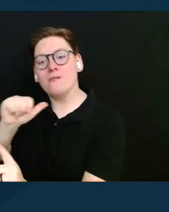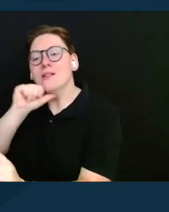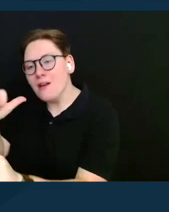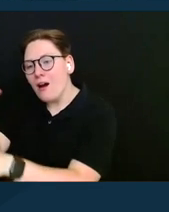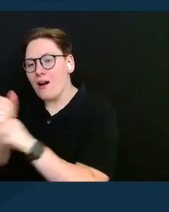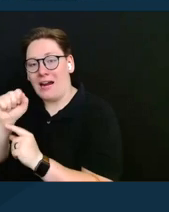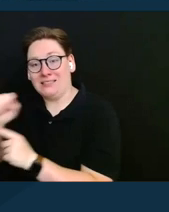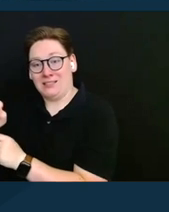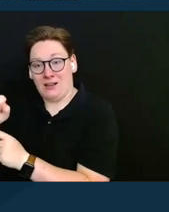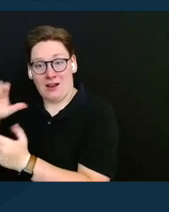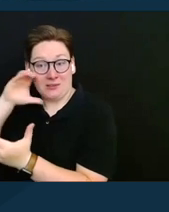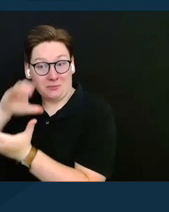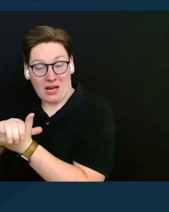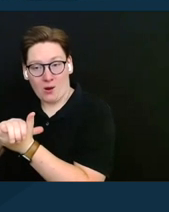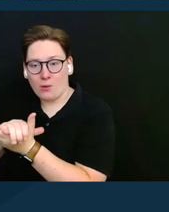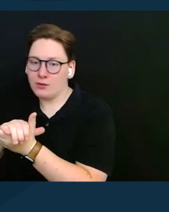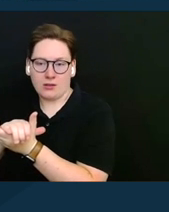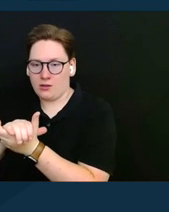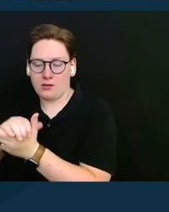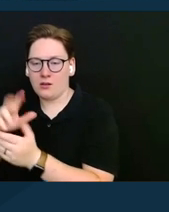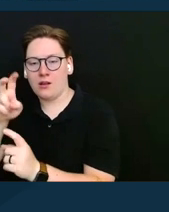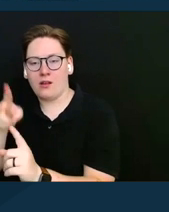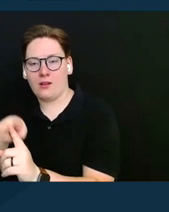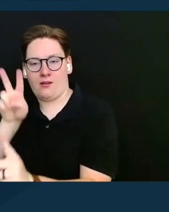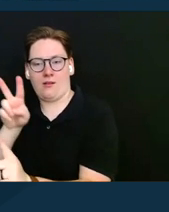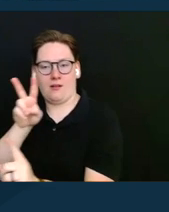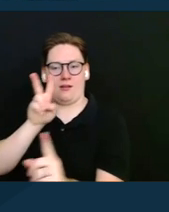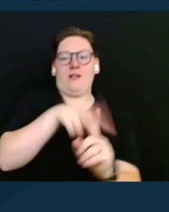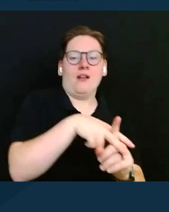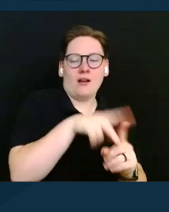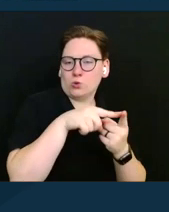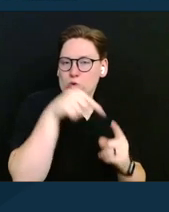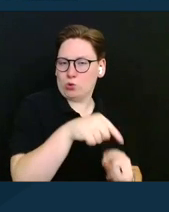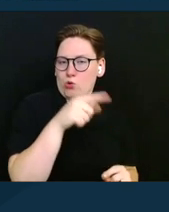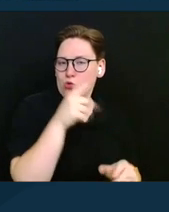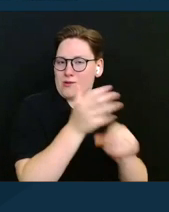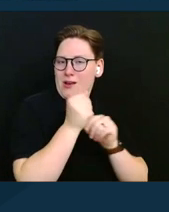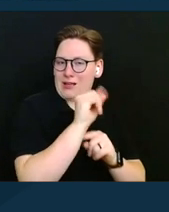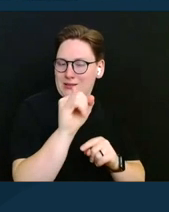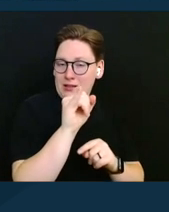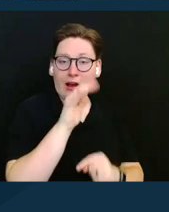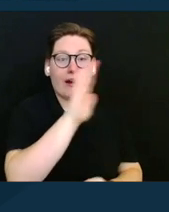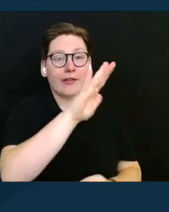is allocated to the SSI spouse, and that can reduce their monthly benefit amount